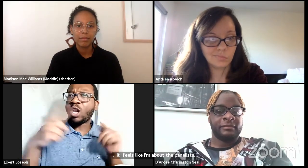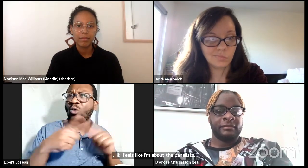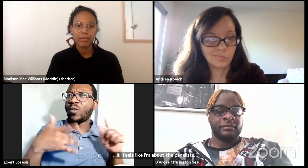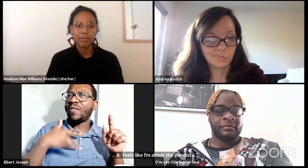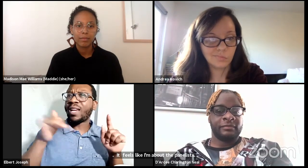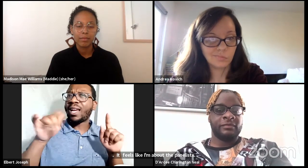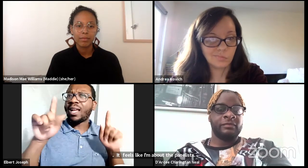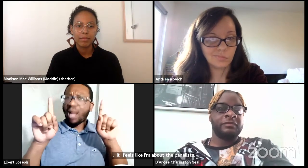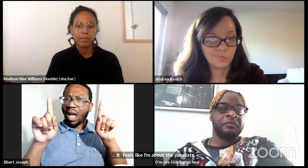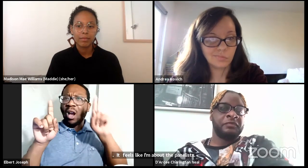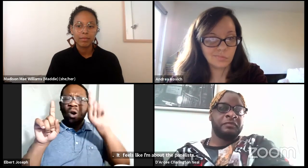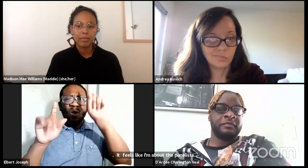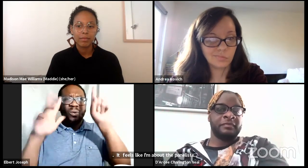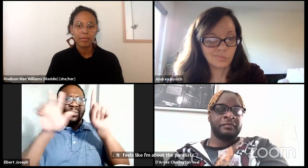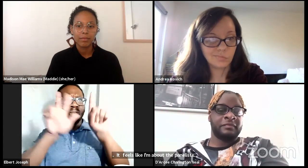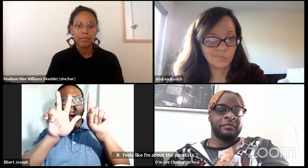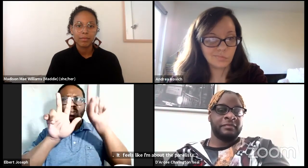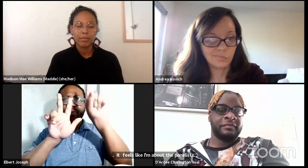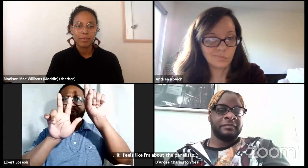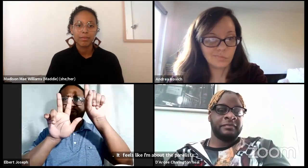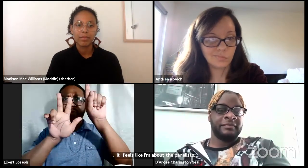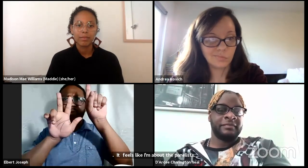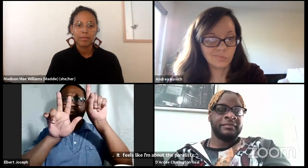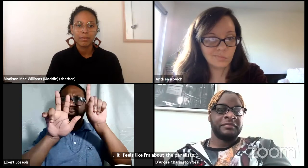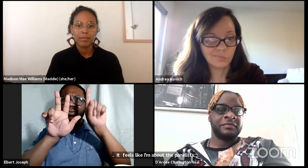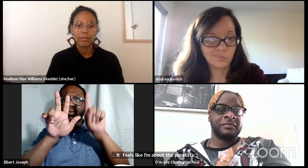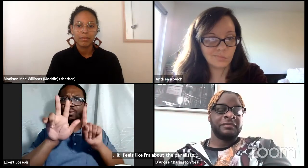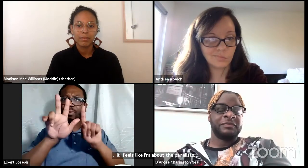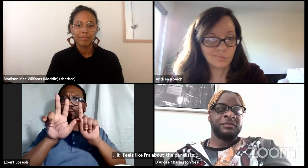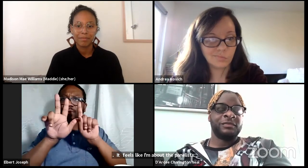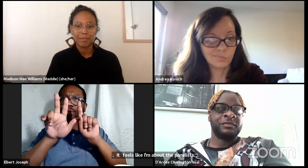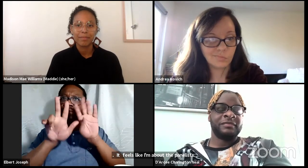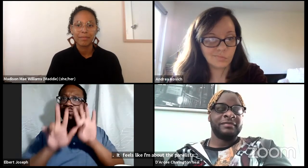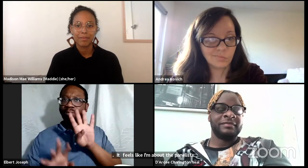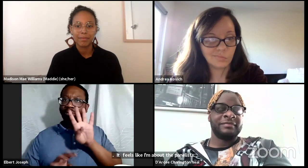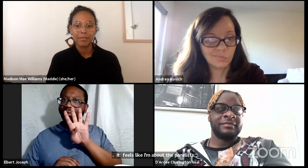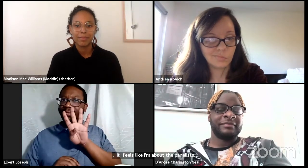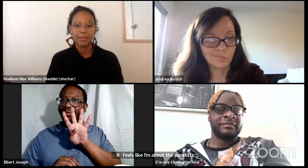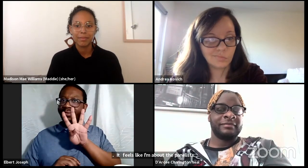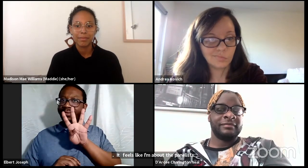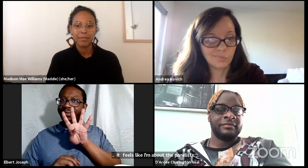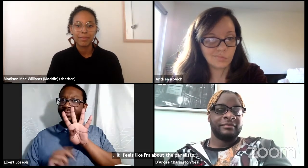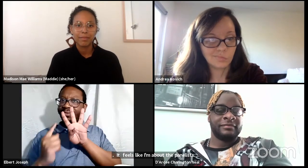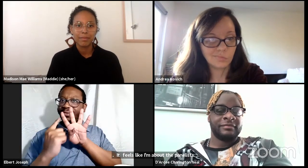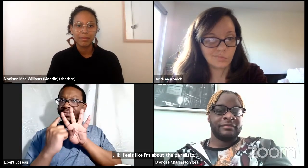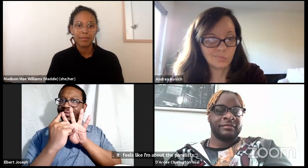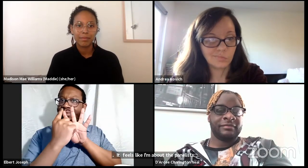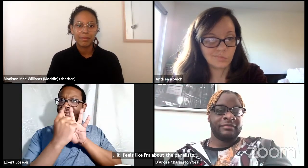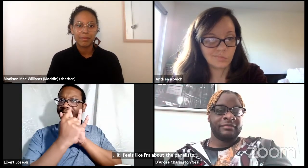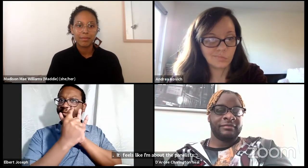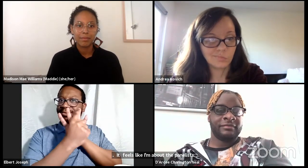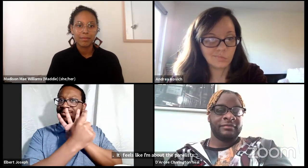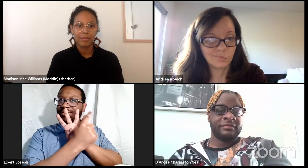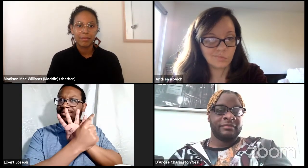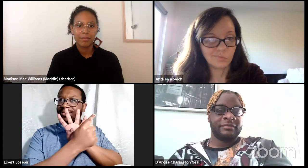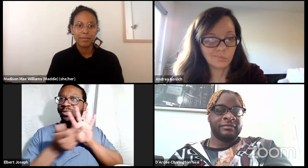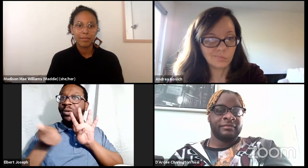I don't wanna be controlling or moderating anyone, right? And so I asked her to change that title because I am on par with each